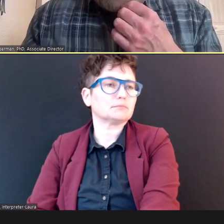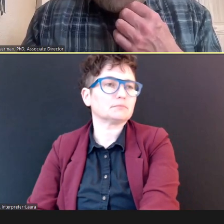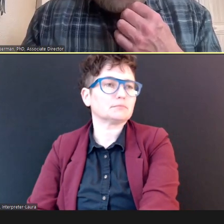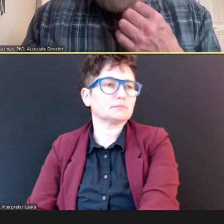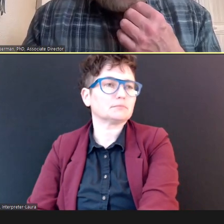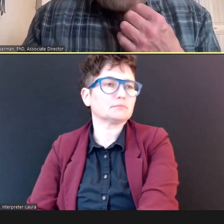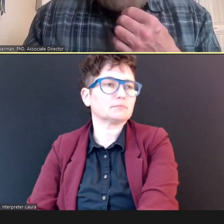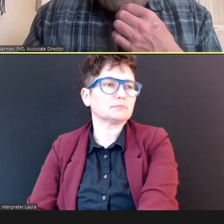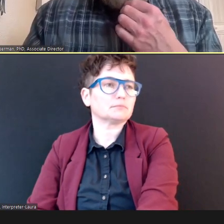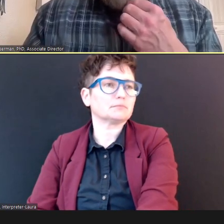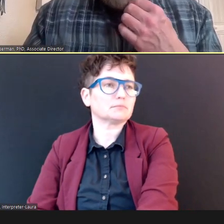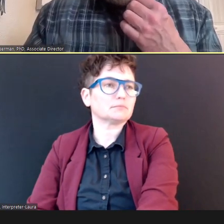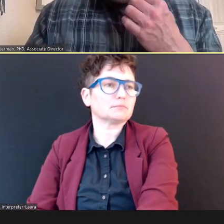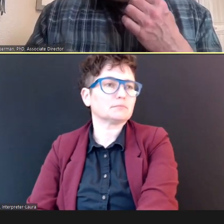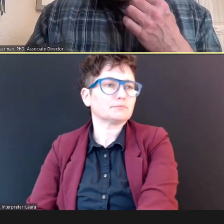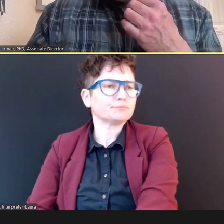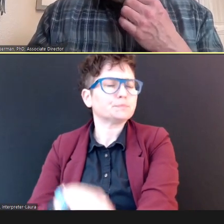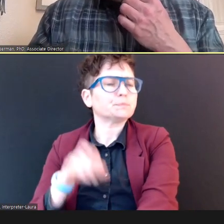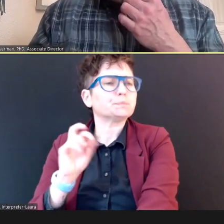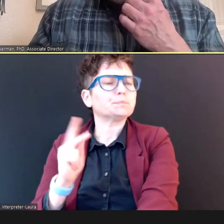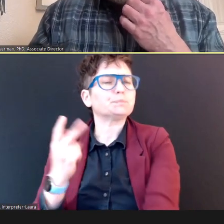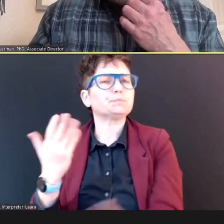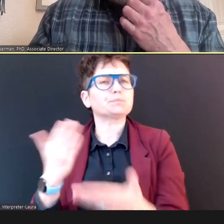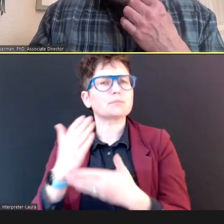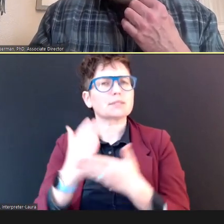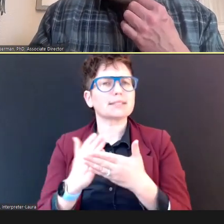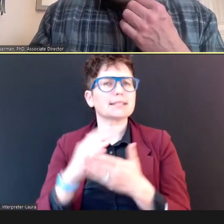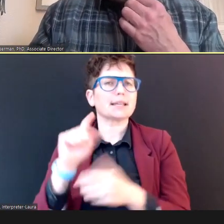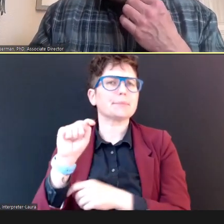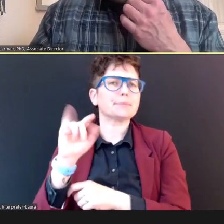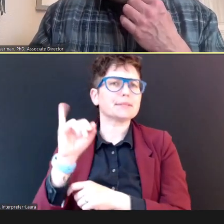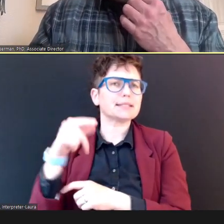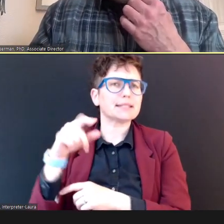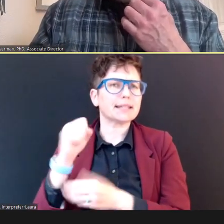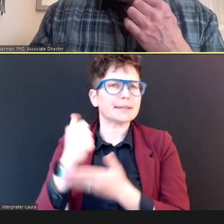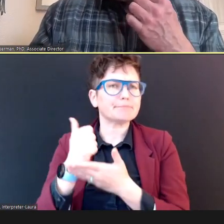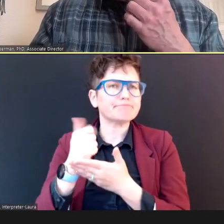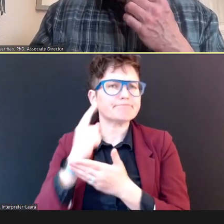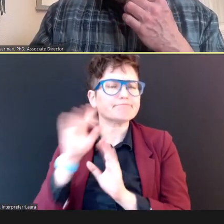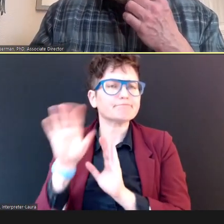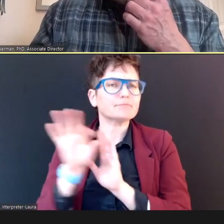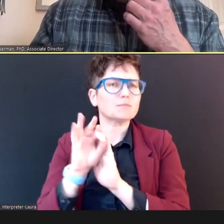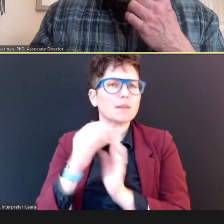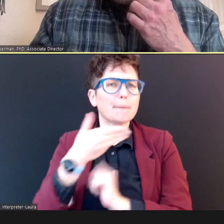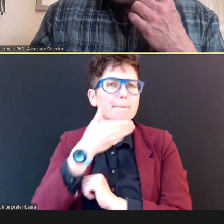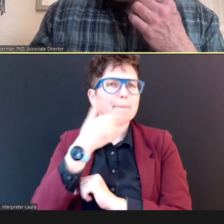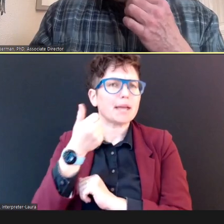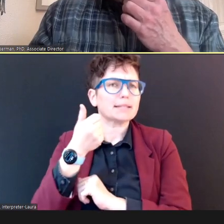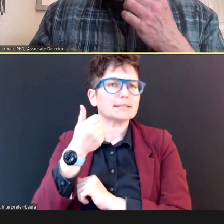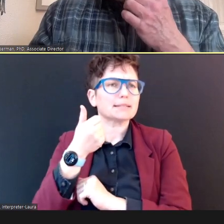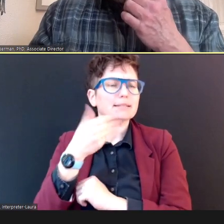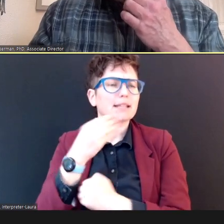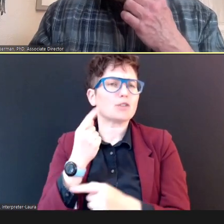What are some tips, Terry, for choosing the best and right probe cover size?